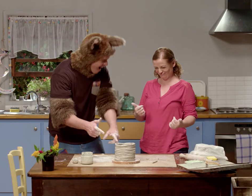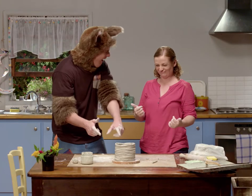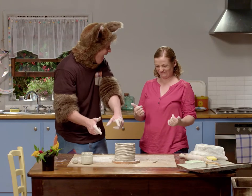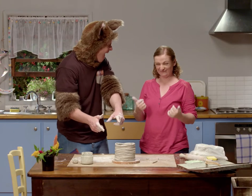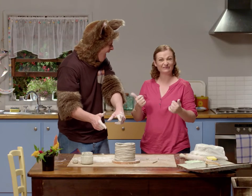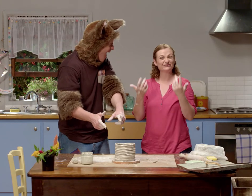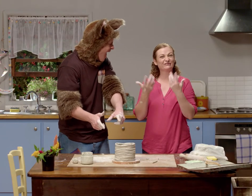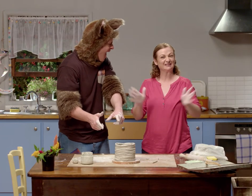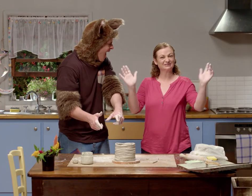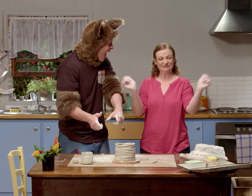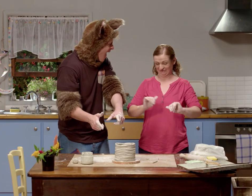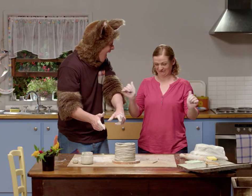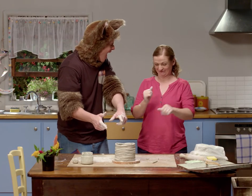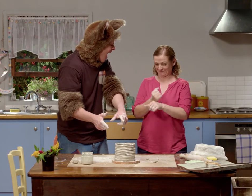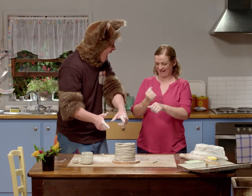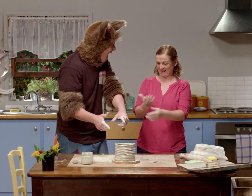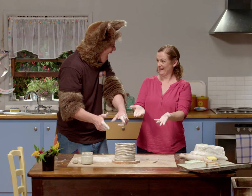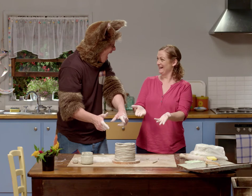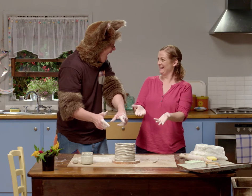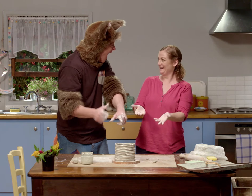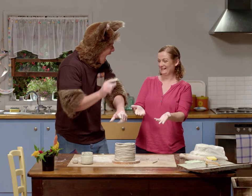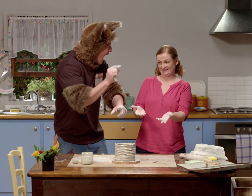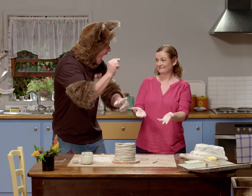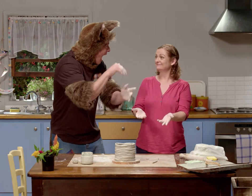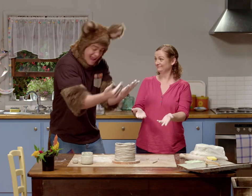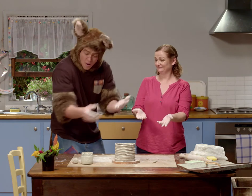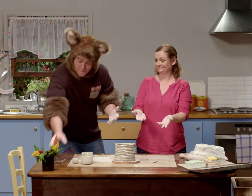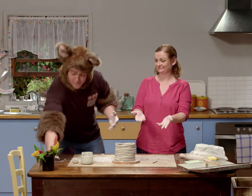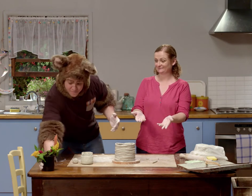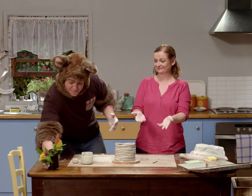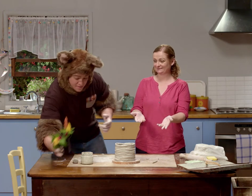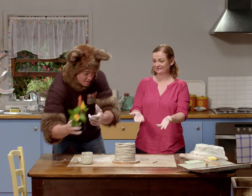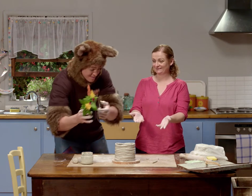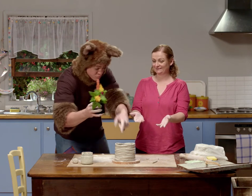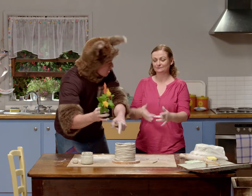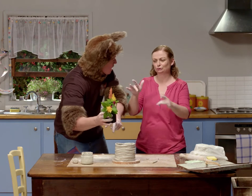Looks great. Yes, we've finished it now, Possum. Sally, can we put the plant in now?